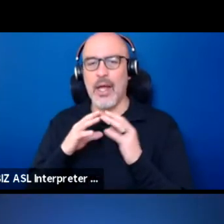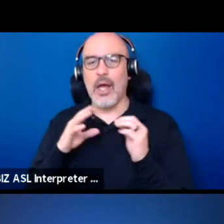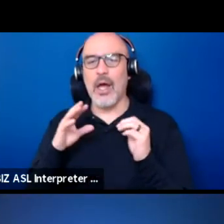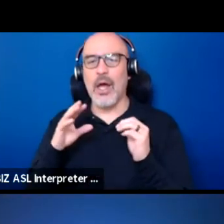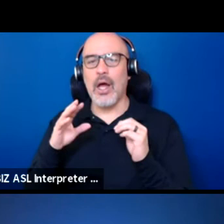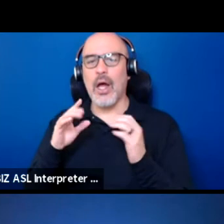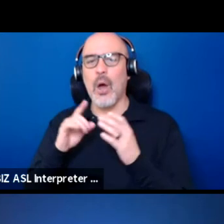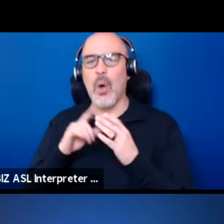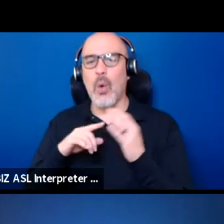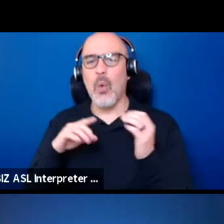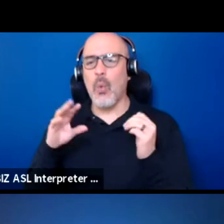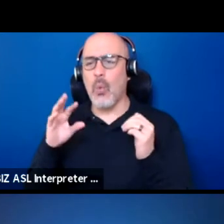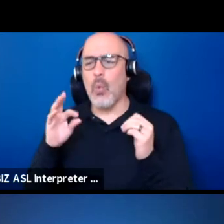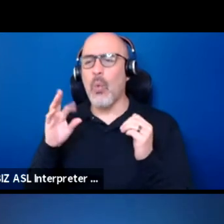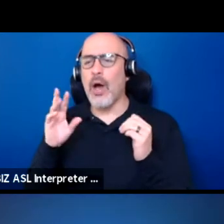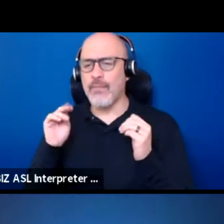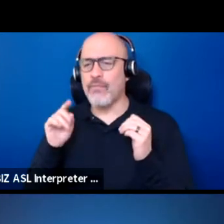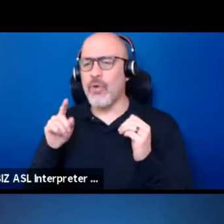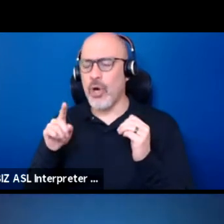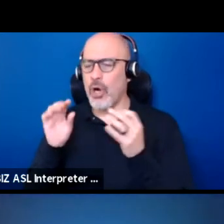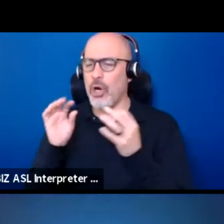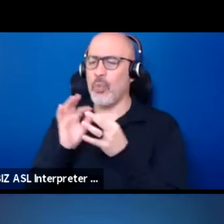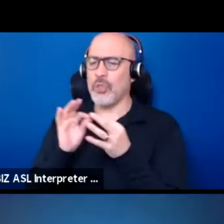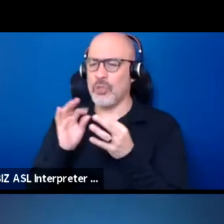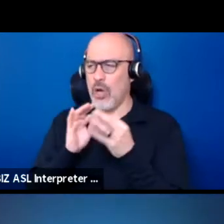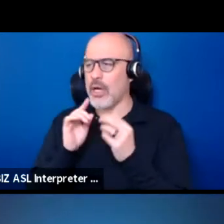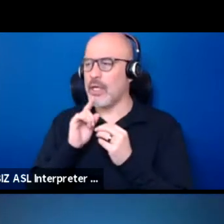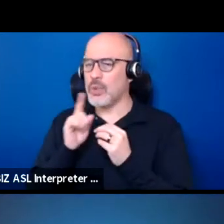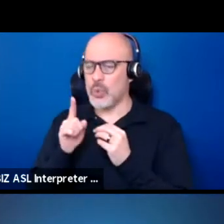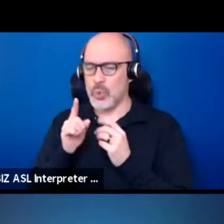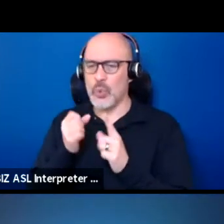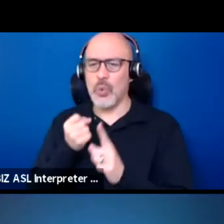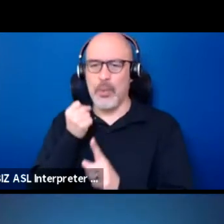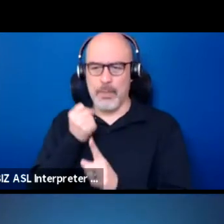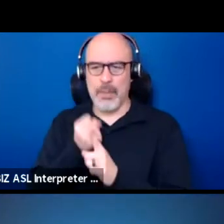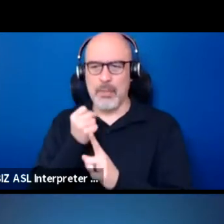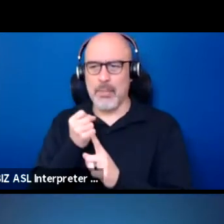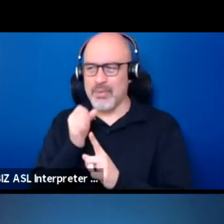like really hit the head on the nail that... Is that how you say the expression?